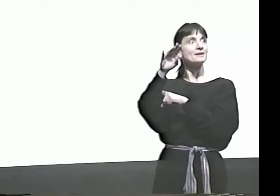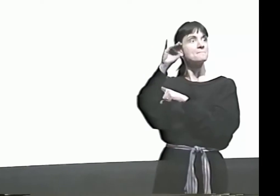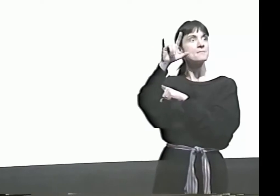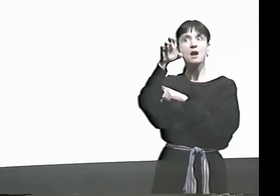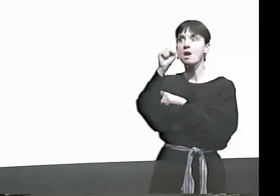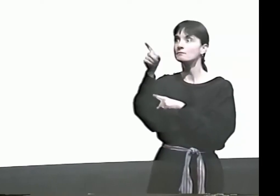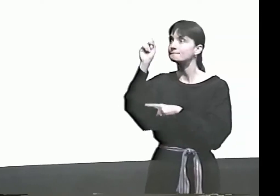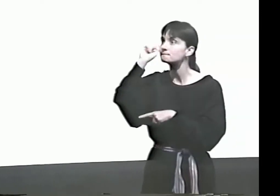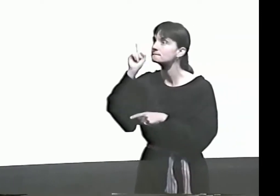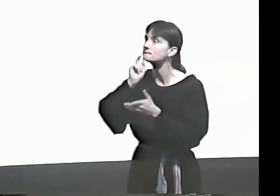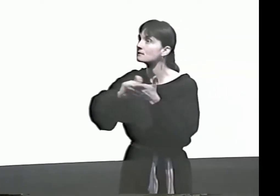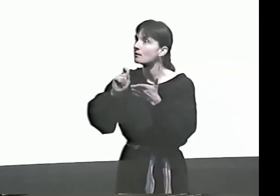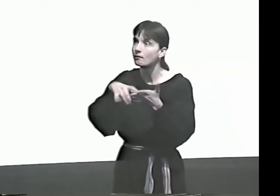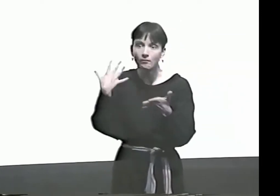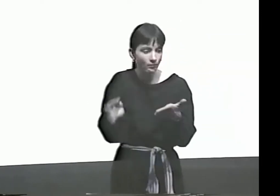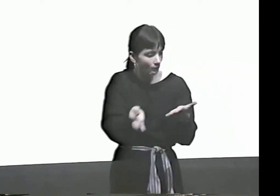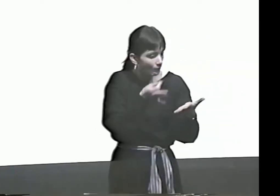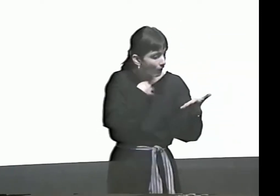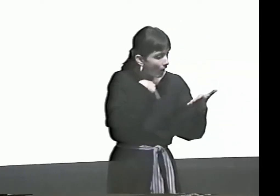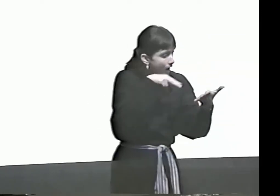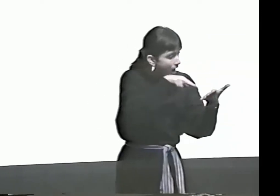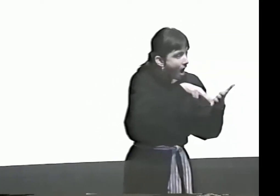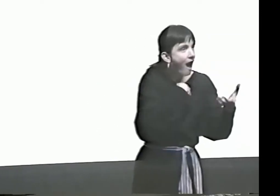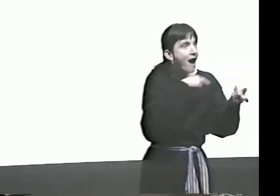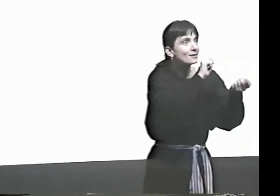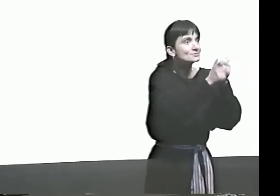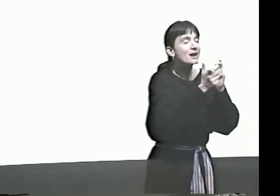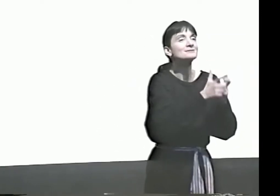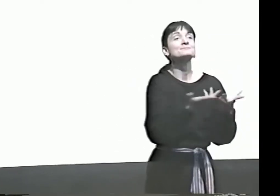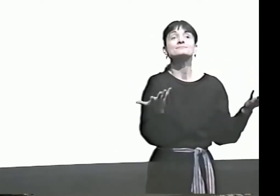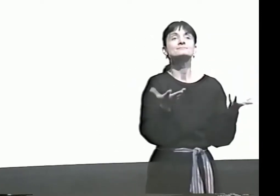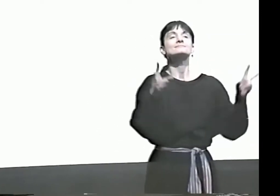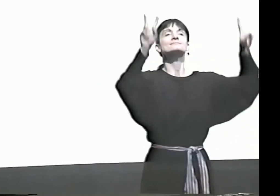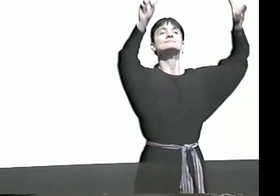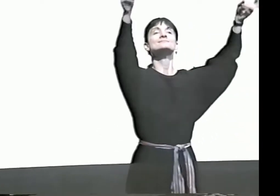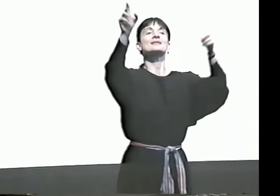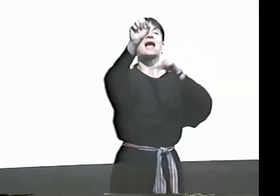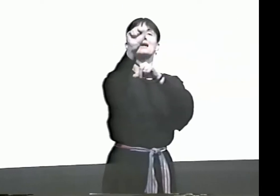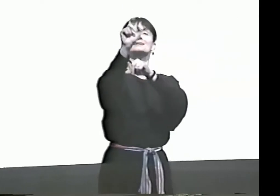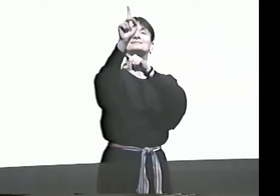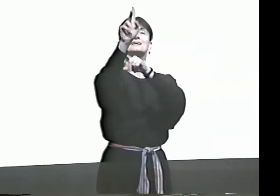DOROTHY MILES, AND I LOVED IT, AND I TRANSLATED THE POEM.